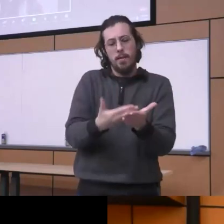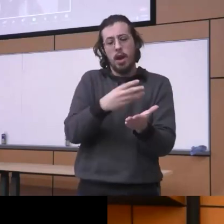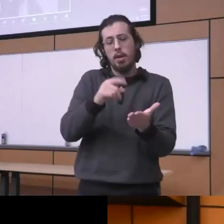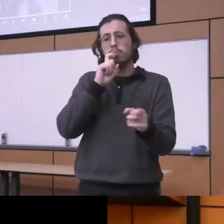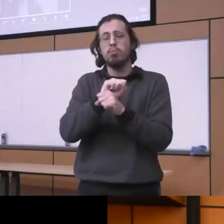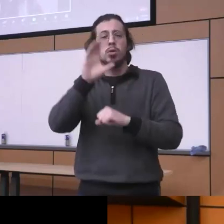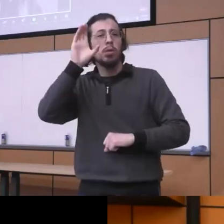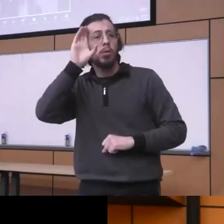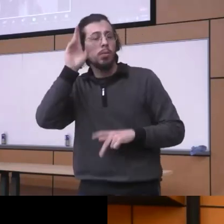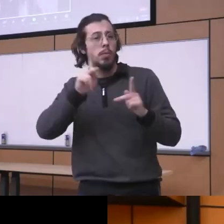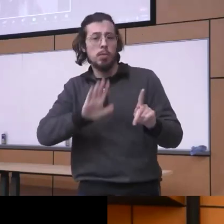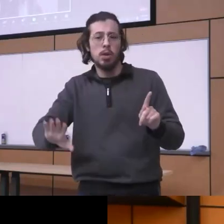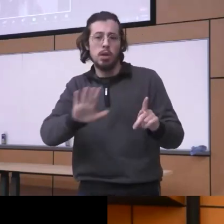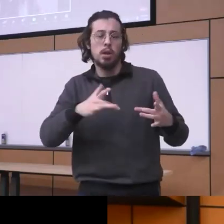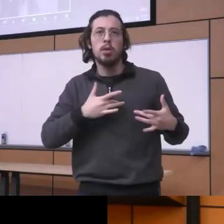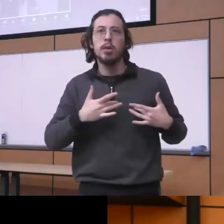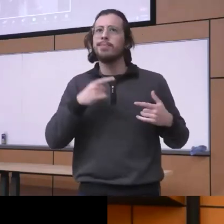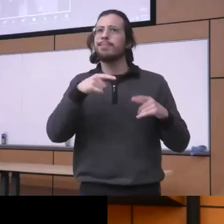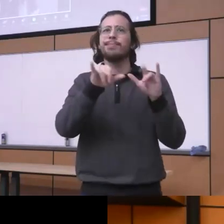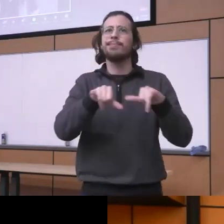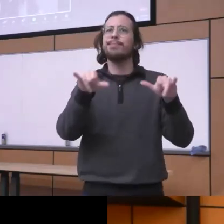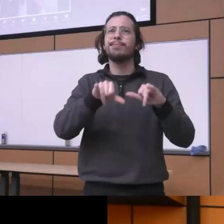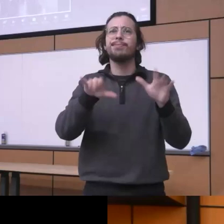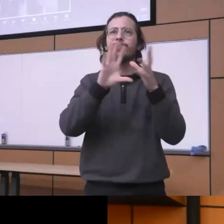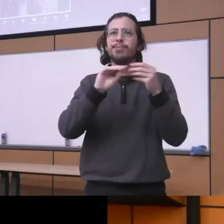know about their concerns this is the same story that happened you know with with the as